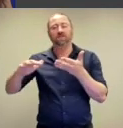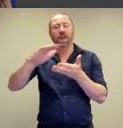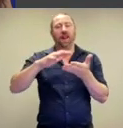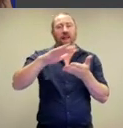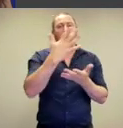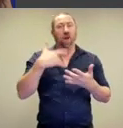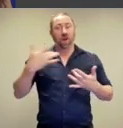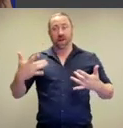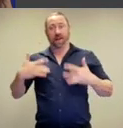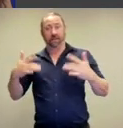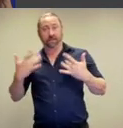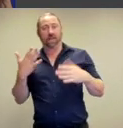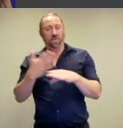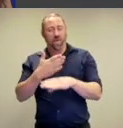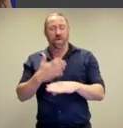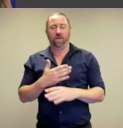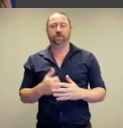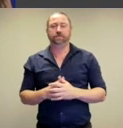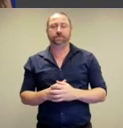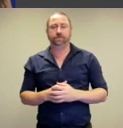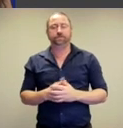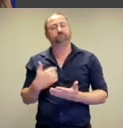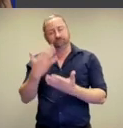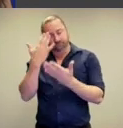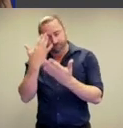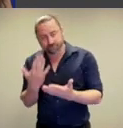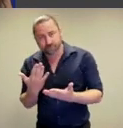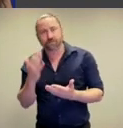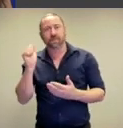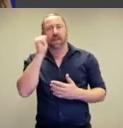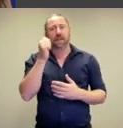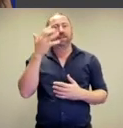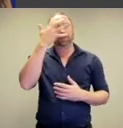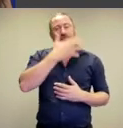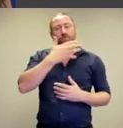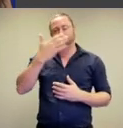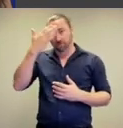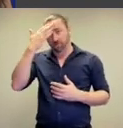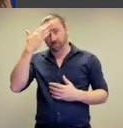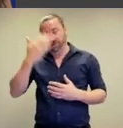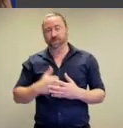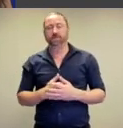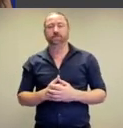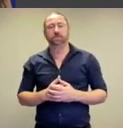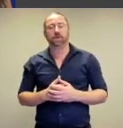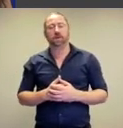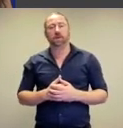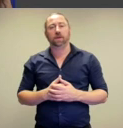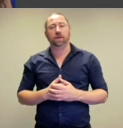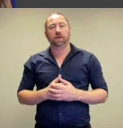who are the custodians of the land where I live and work.